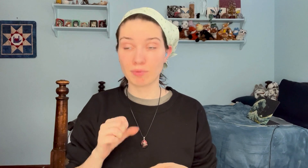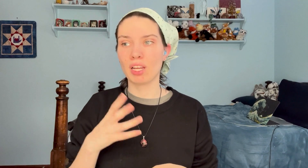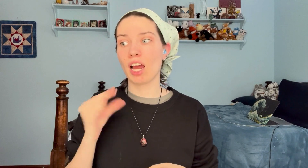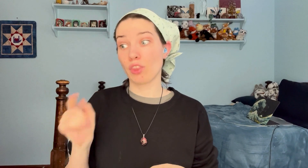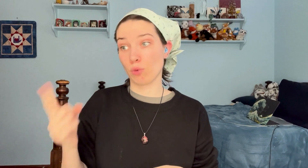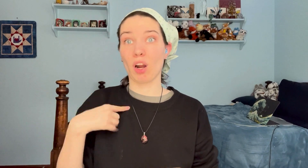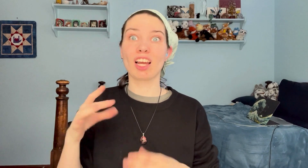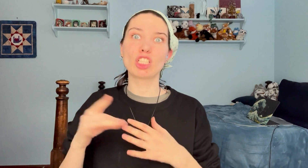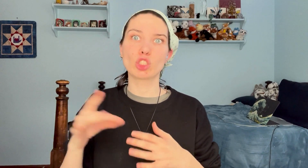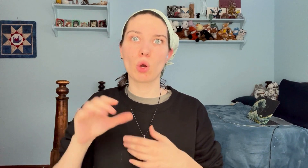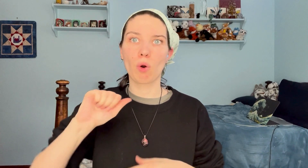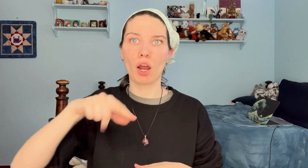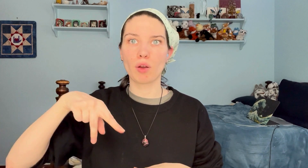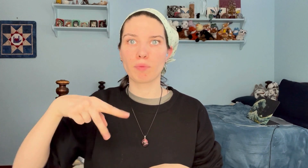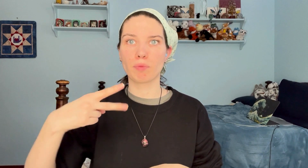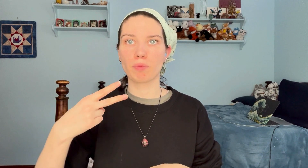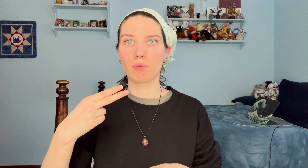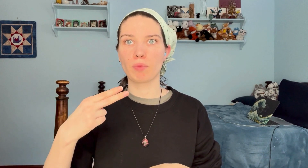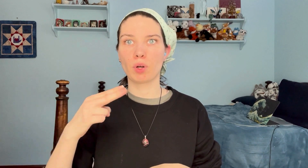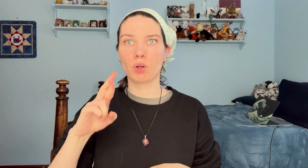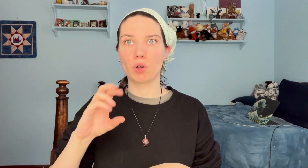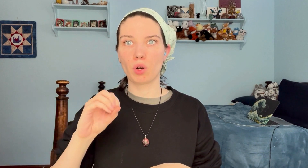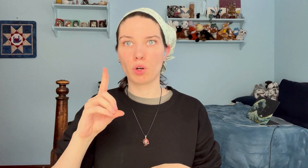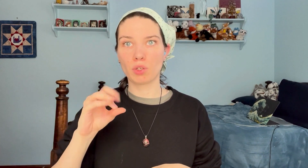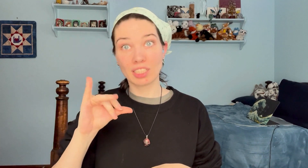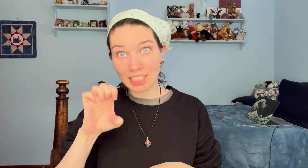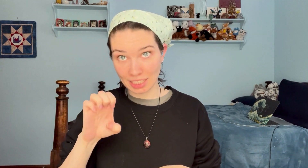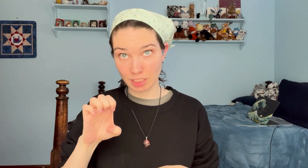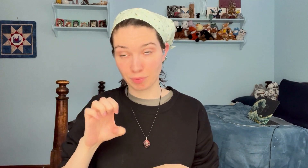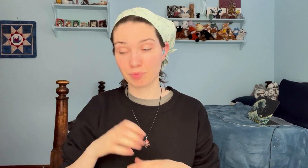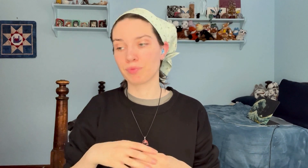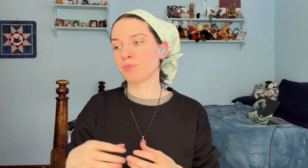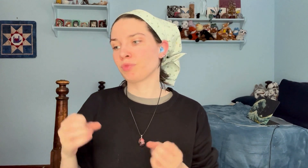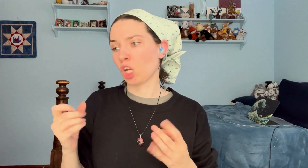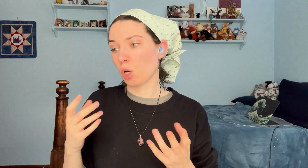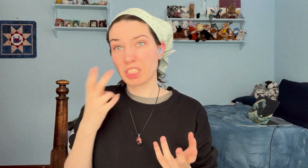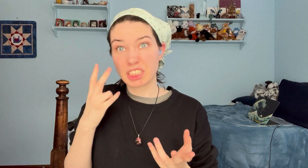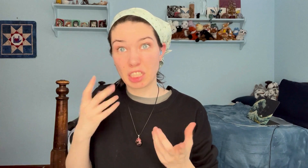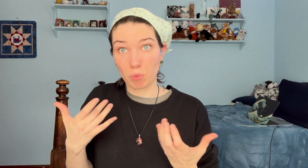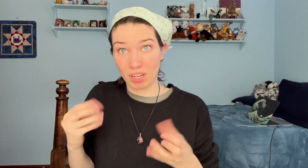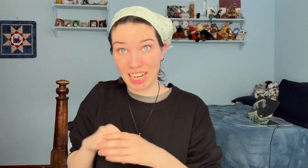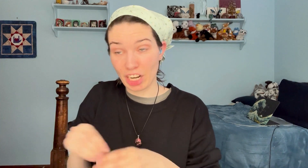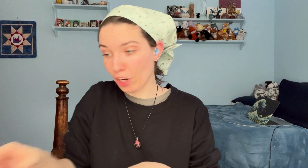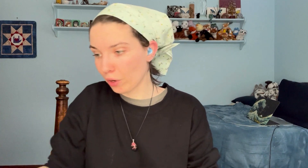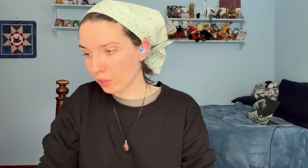and for this one, I chose Aphrodite So let's see what's in there!